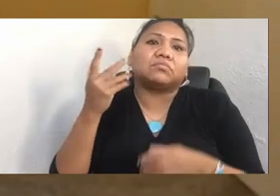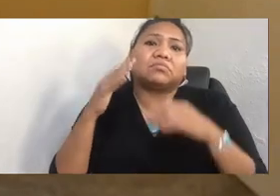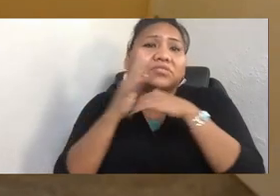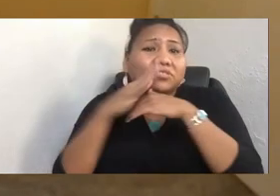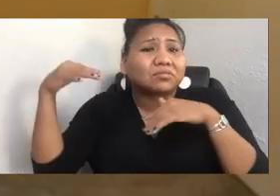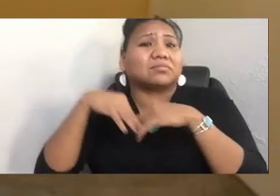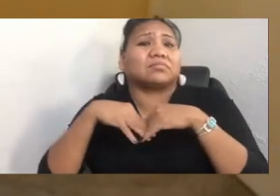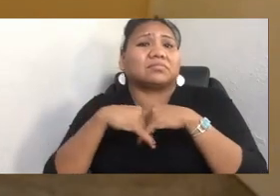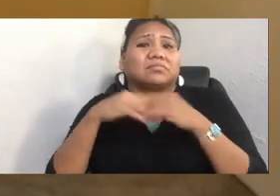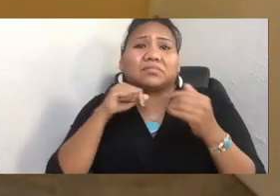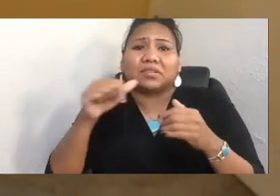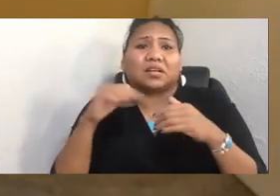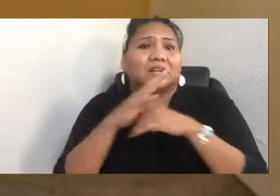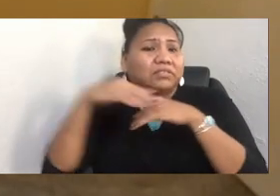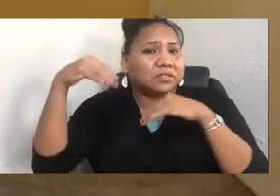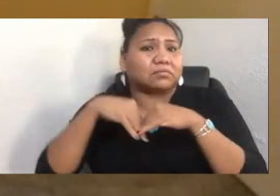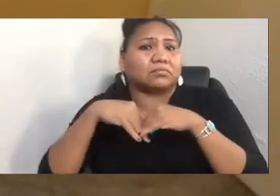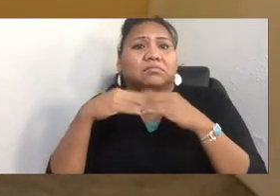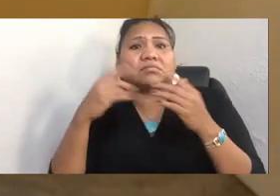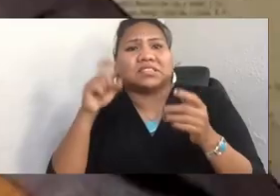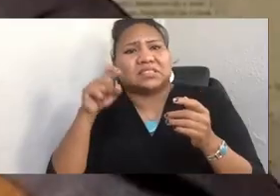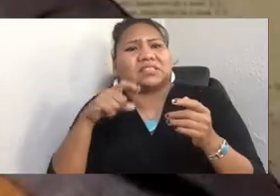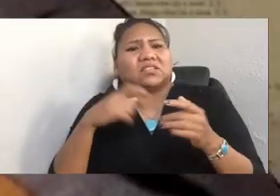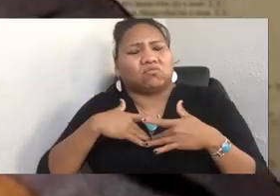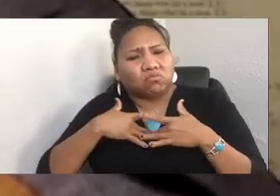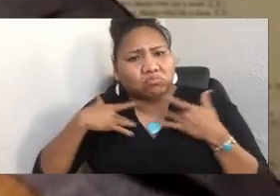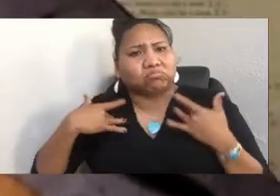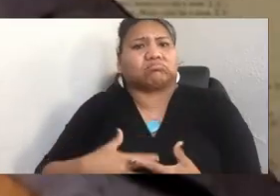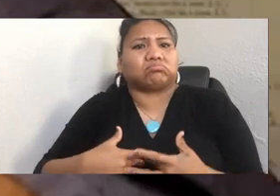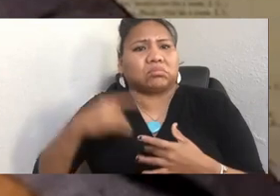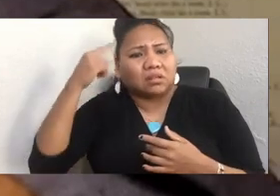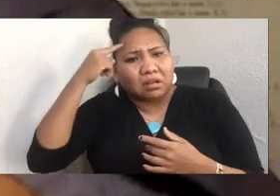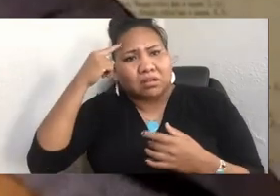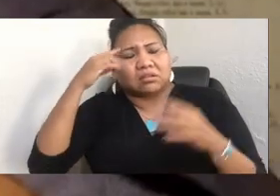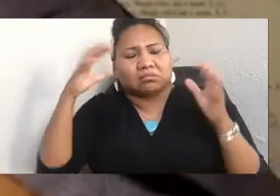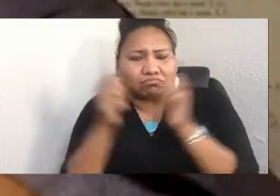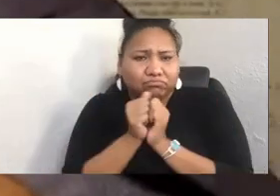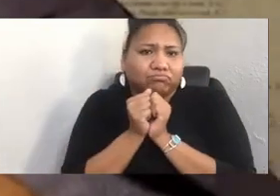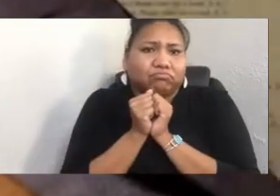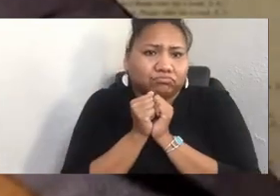together, so we can do that. That's an awesome answer. I think that's a really good point you put out